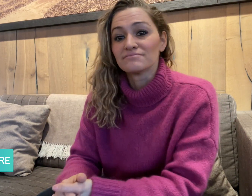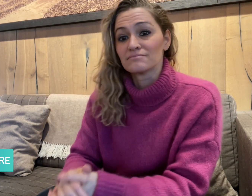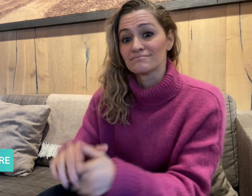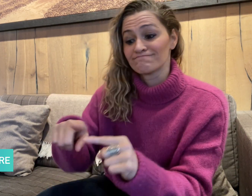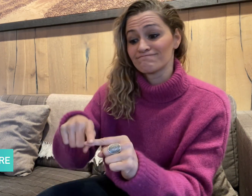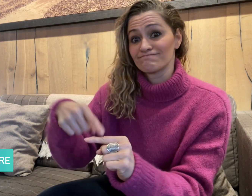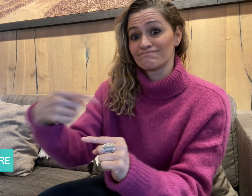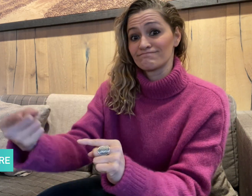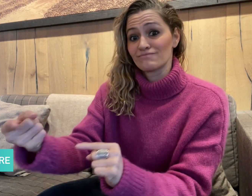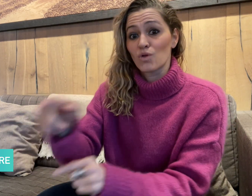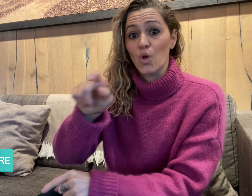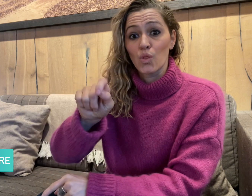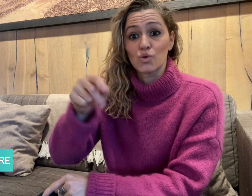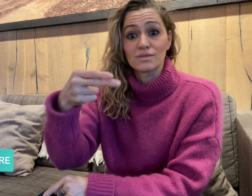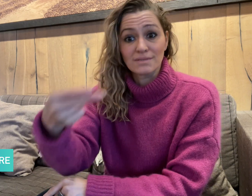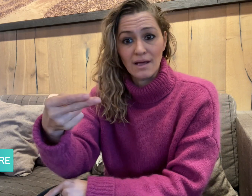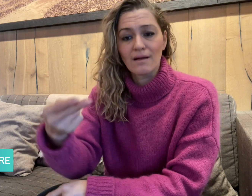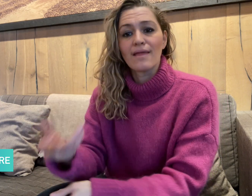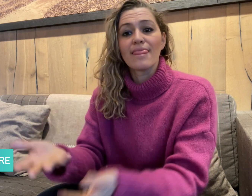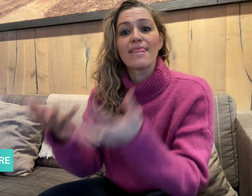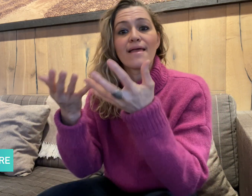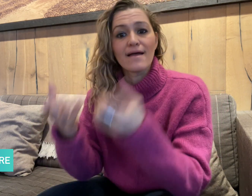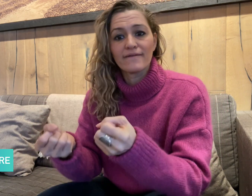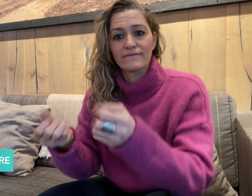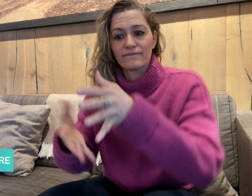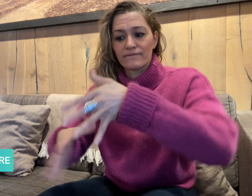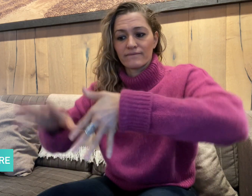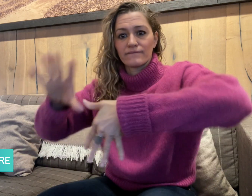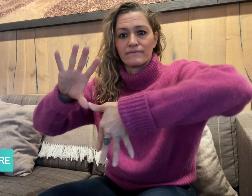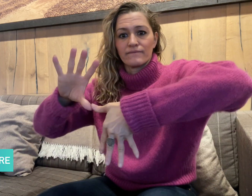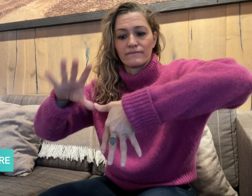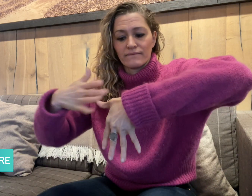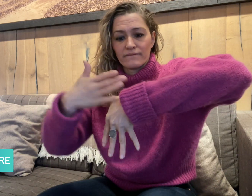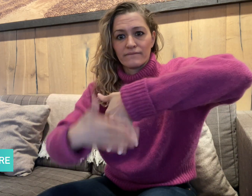This Thursday, we will have a report